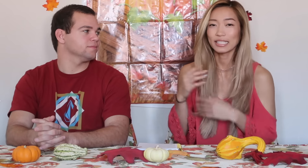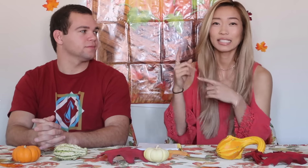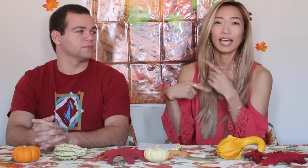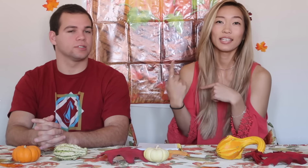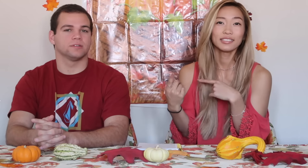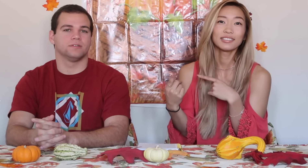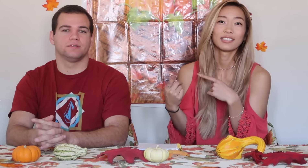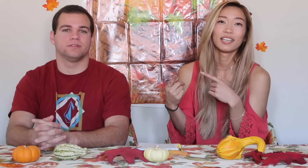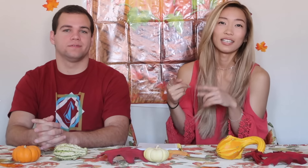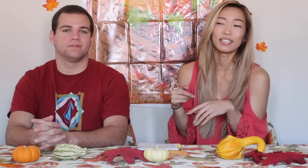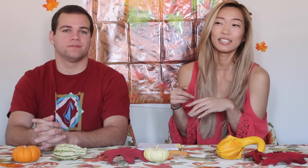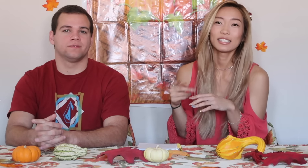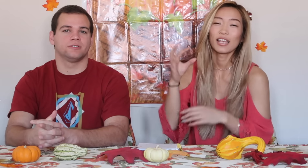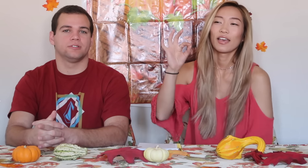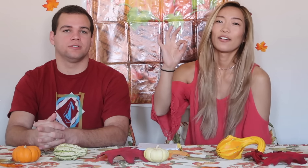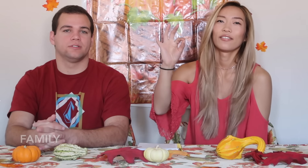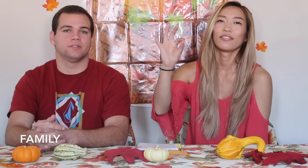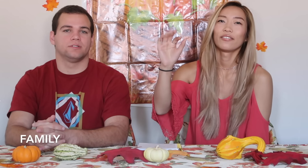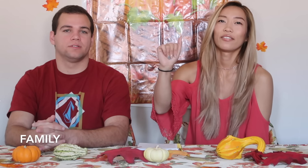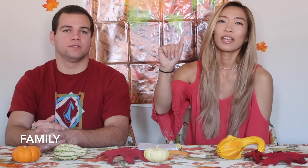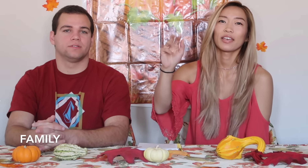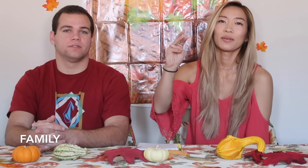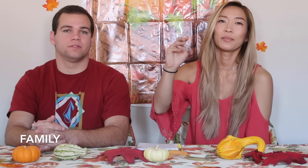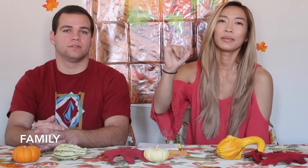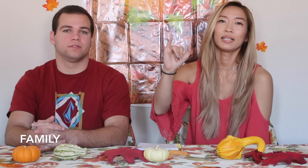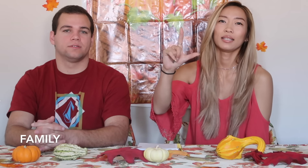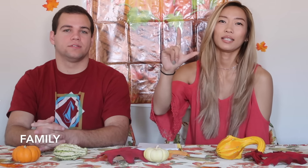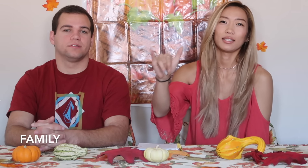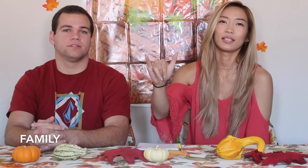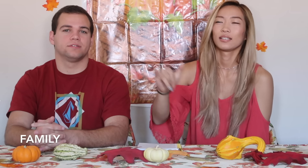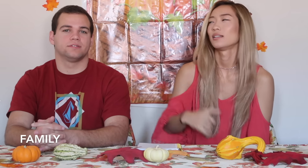Next sign is: family